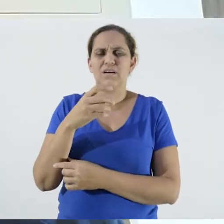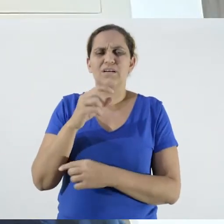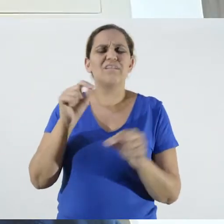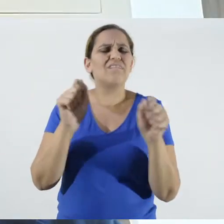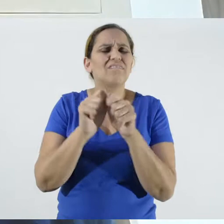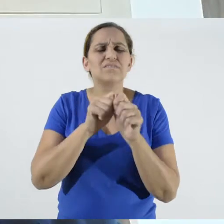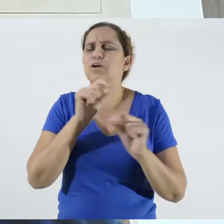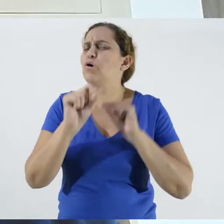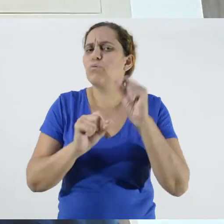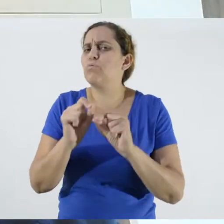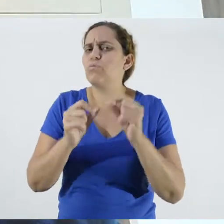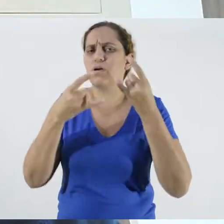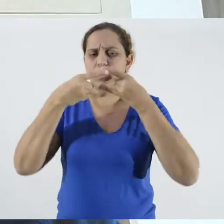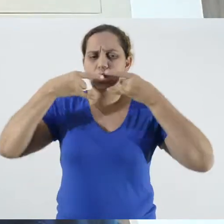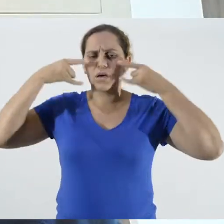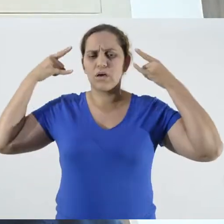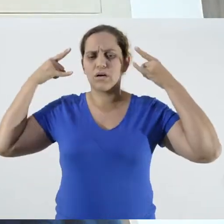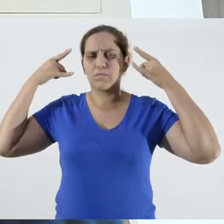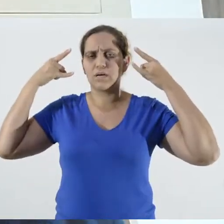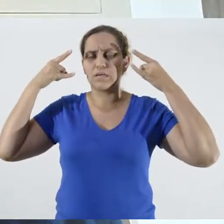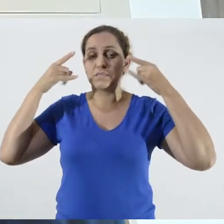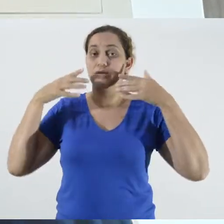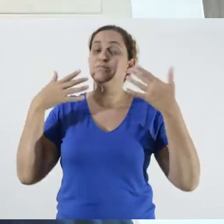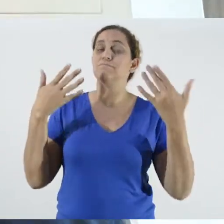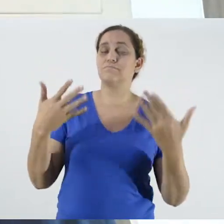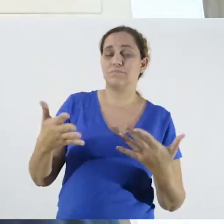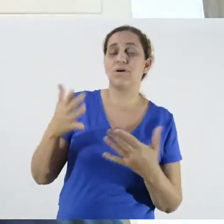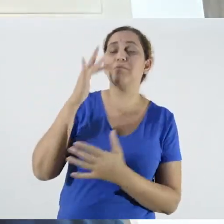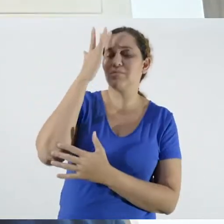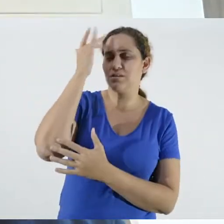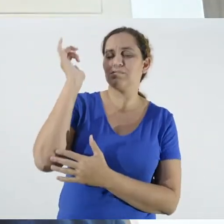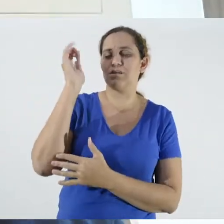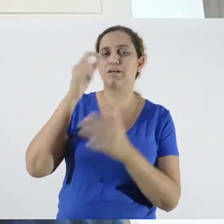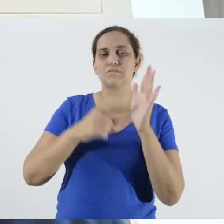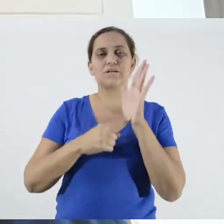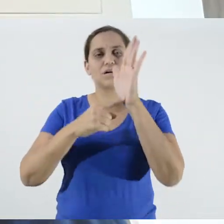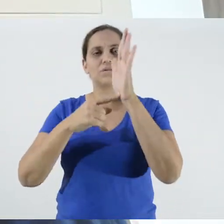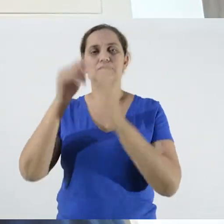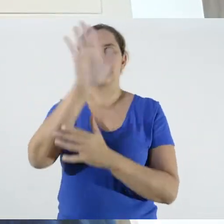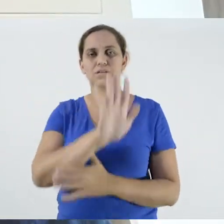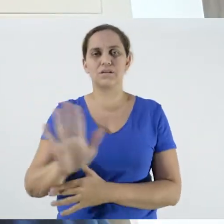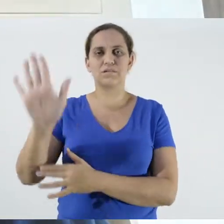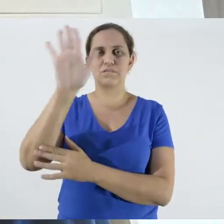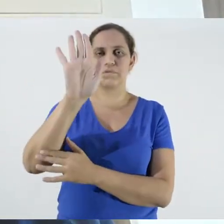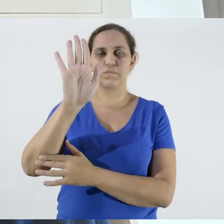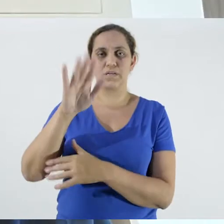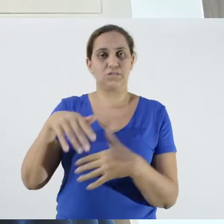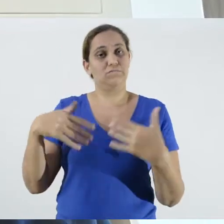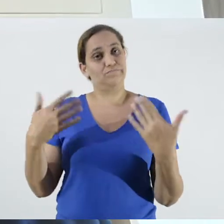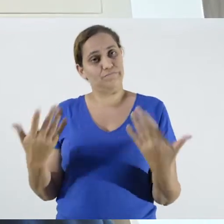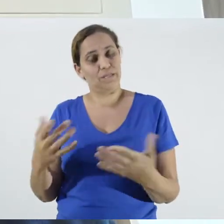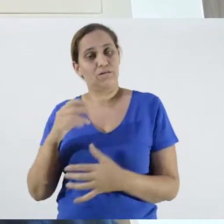being easier to put in an infographic, in a figure. So, we talk in the